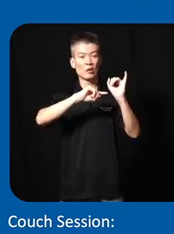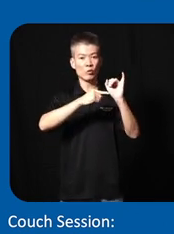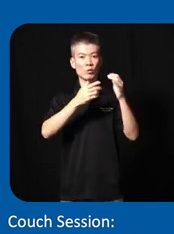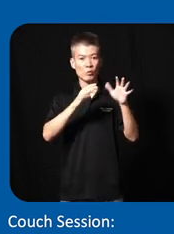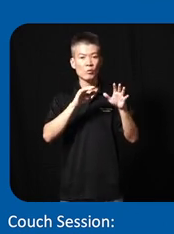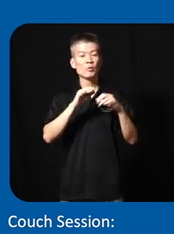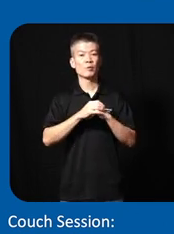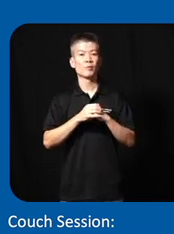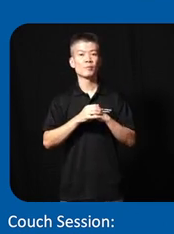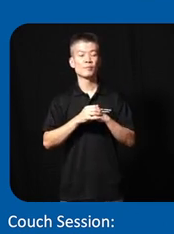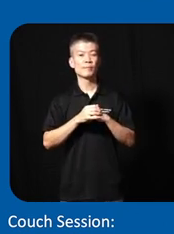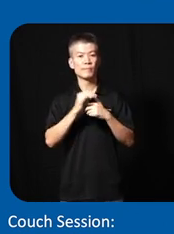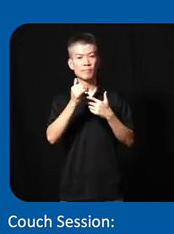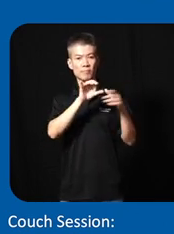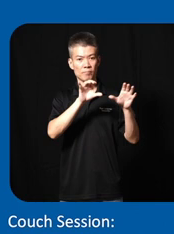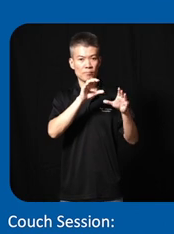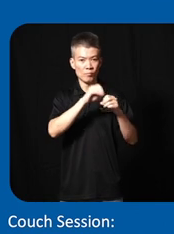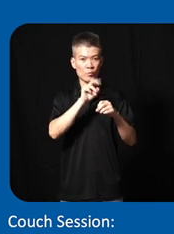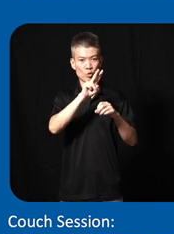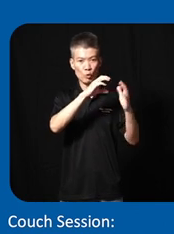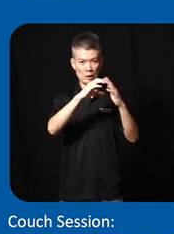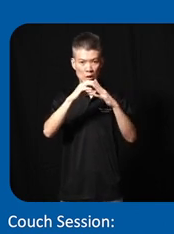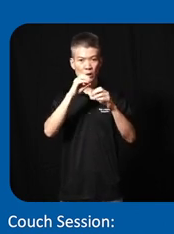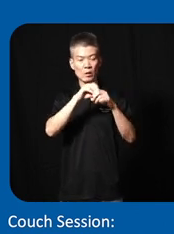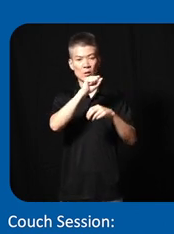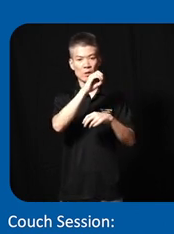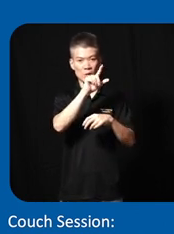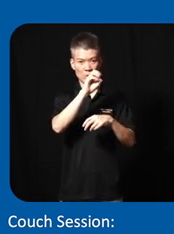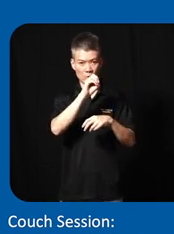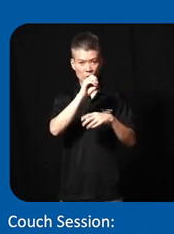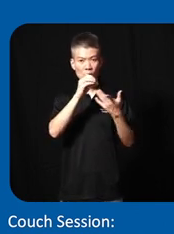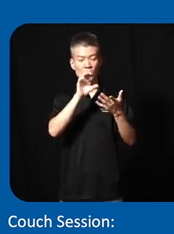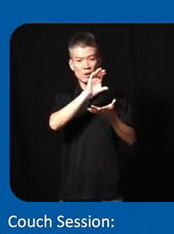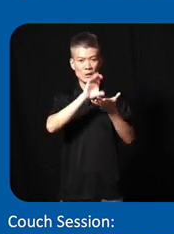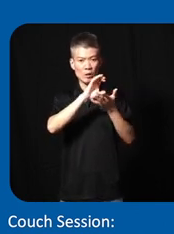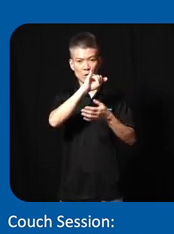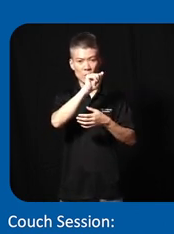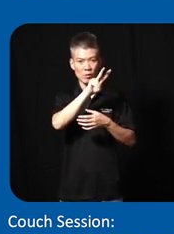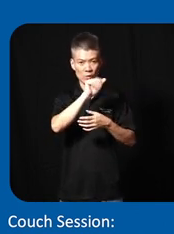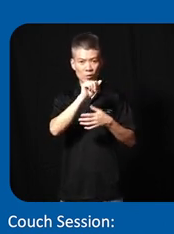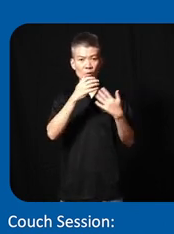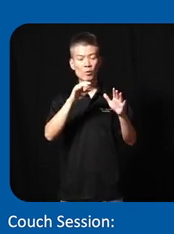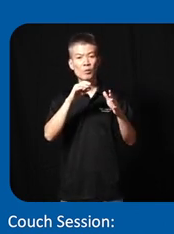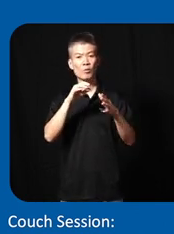only been uh uh conducted in two cities in Solo first in Central Java and also uh in baneras in